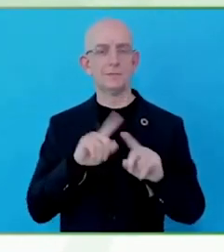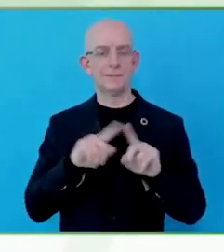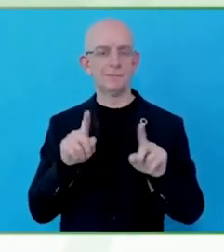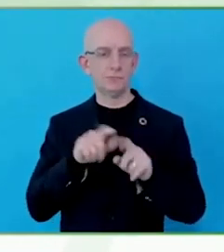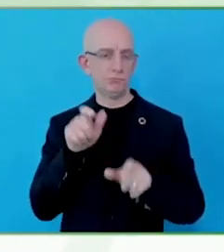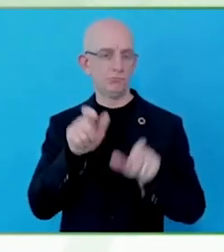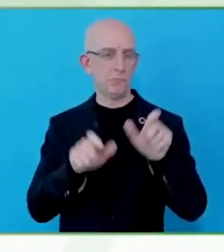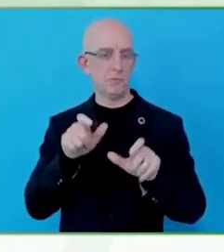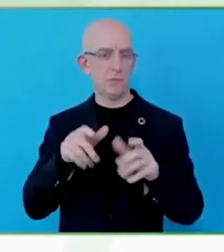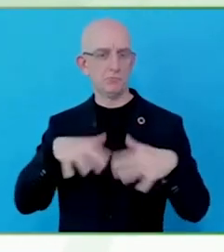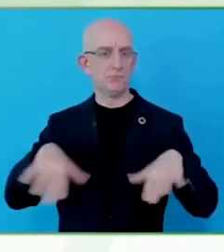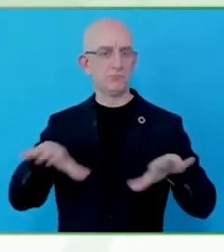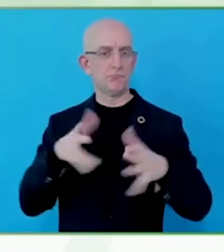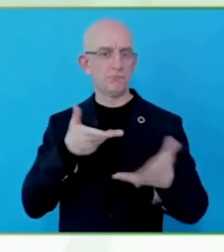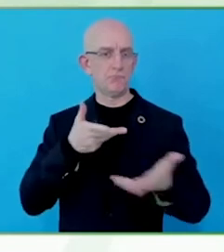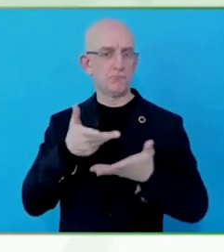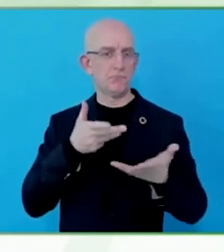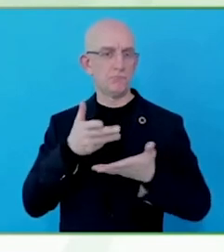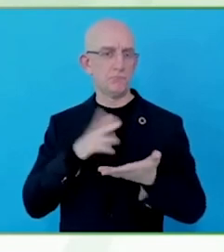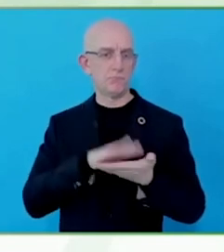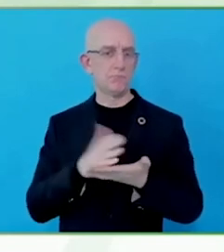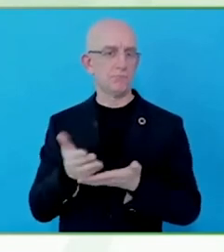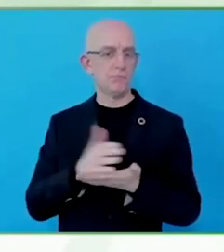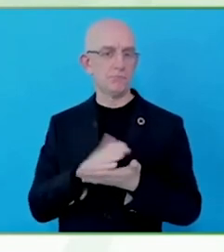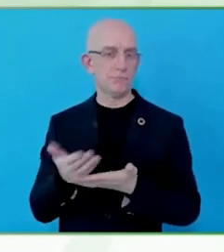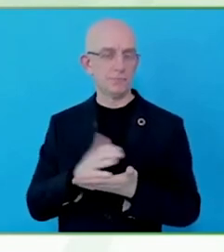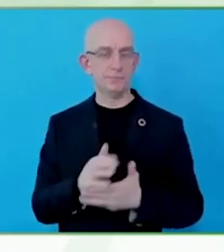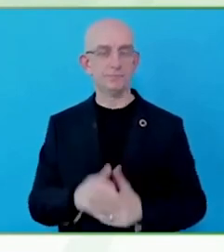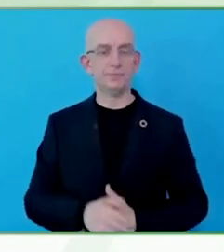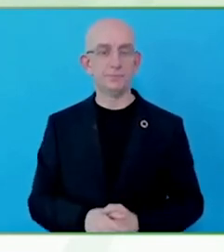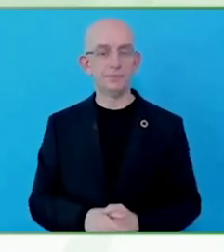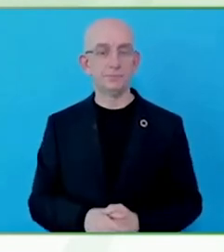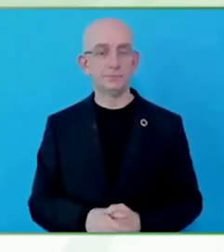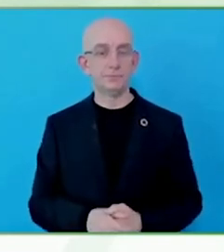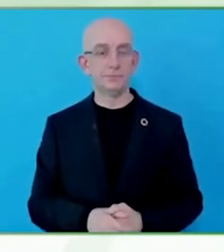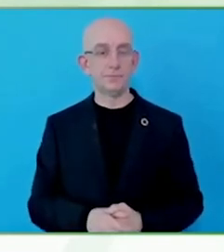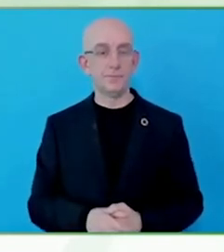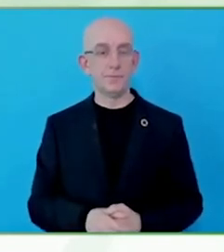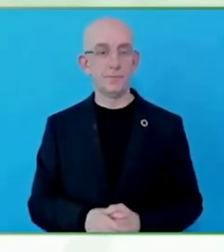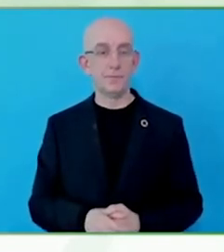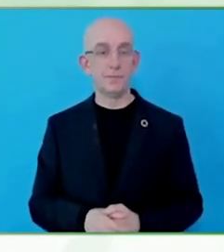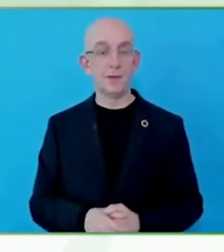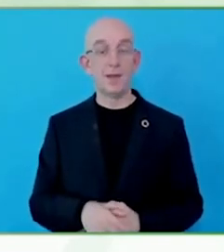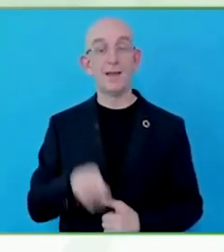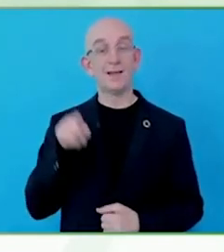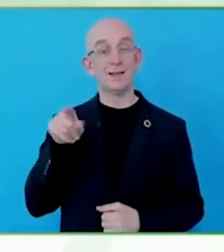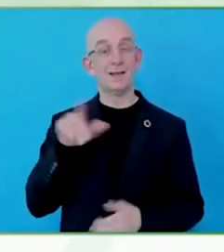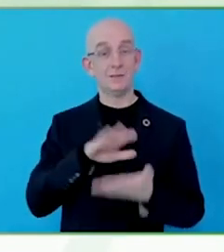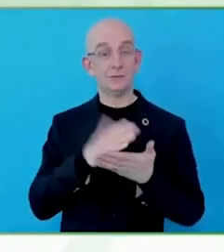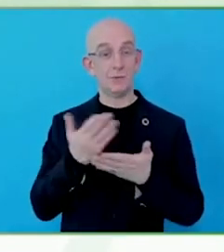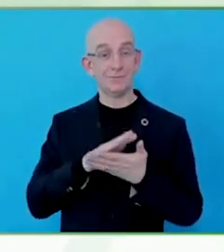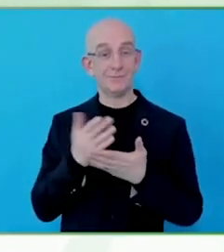there we deliver interpreter via video call.